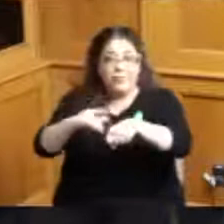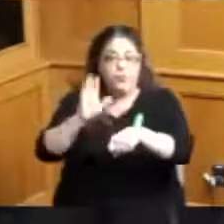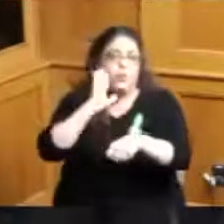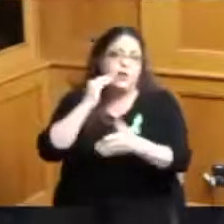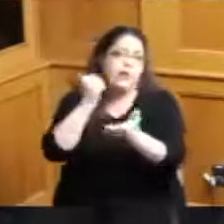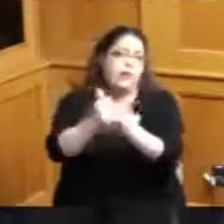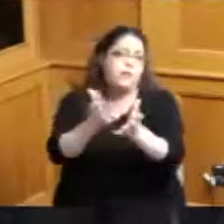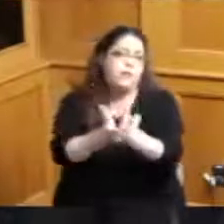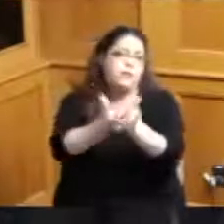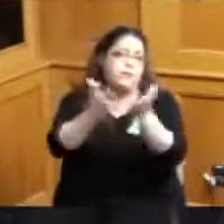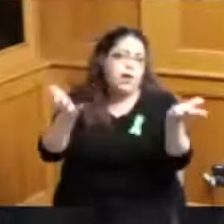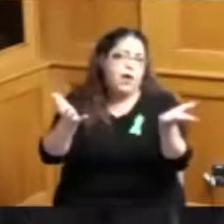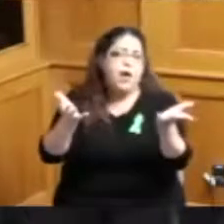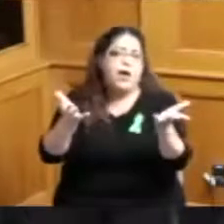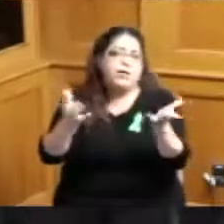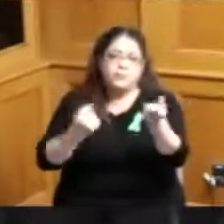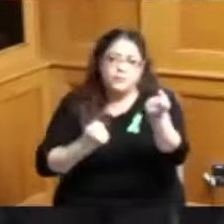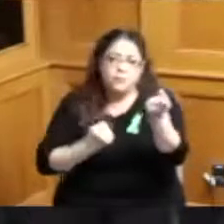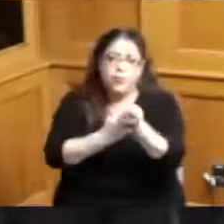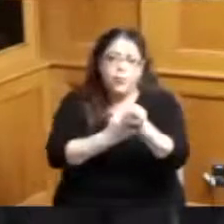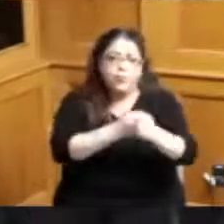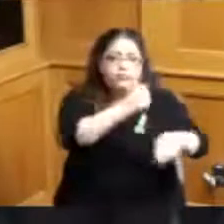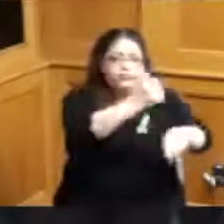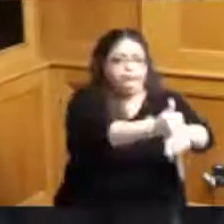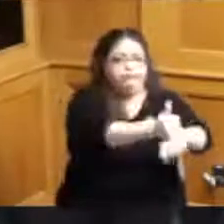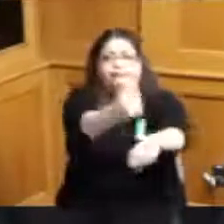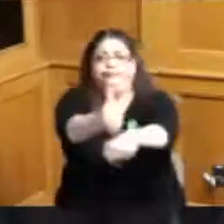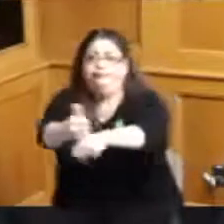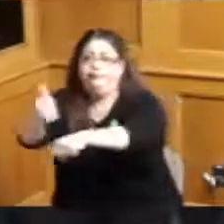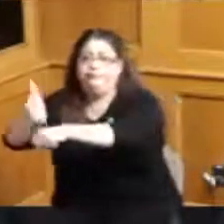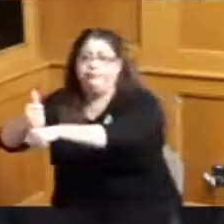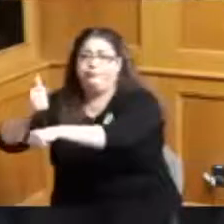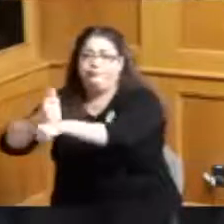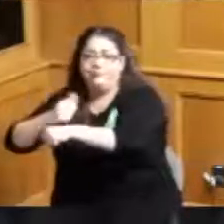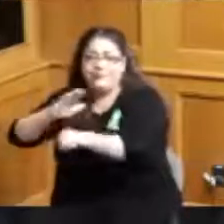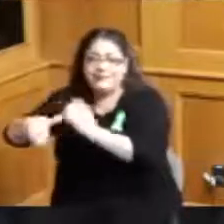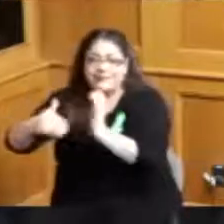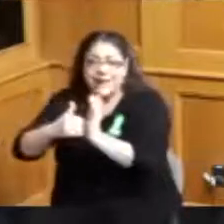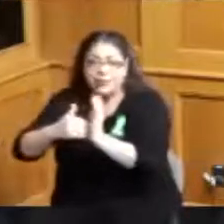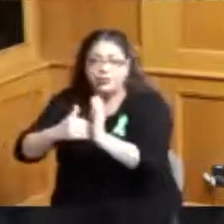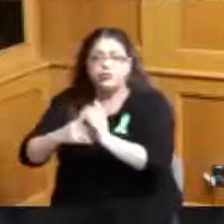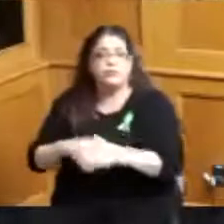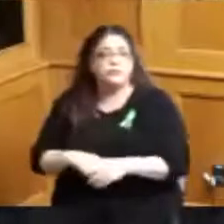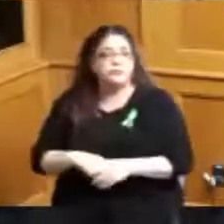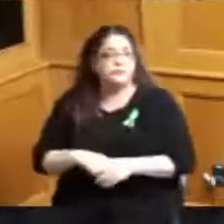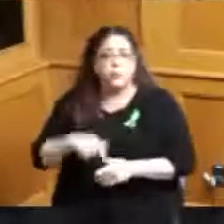these centers stay on their feet the providers the home providers the child care centers